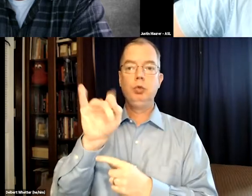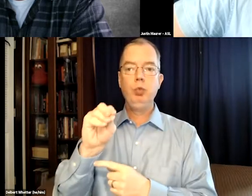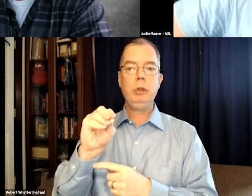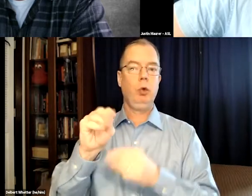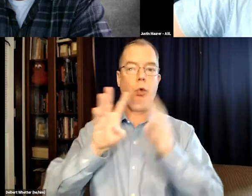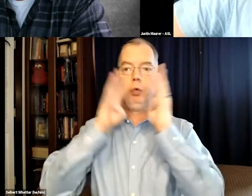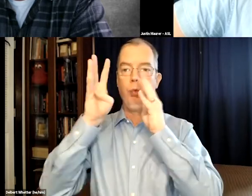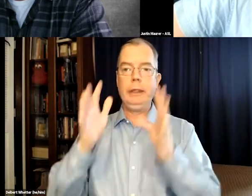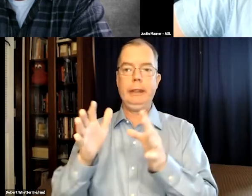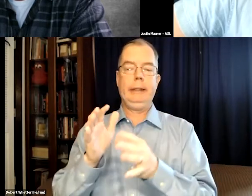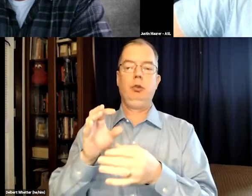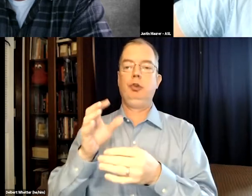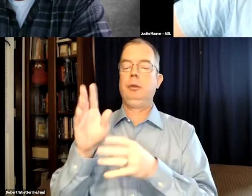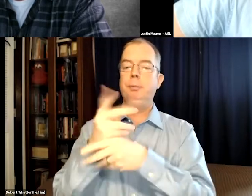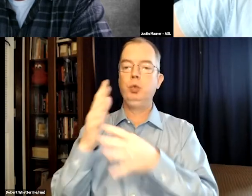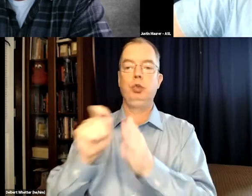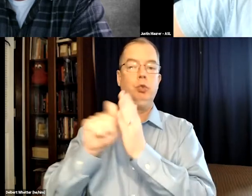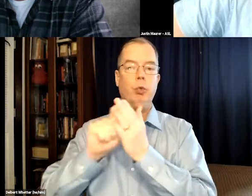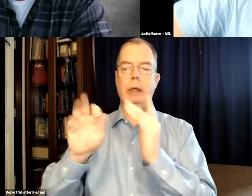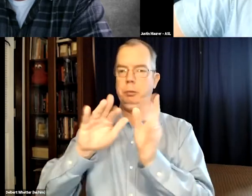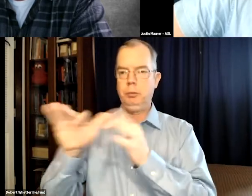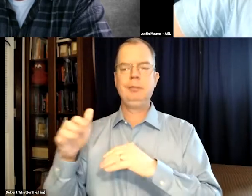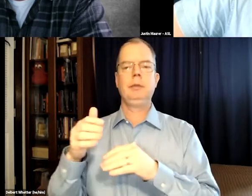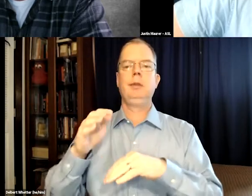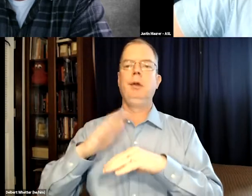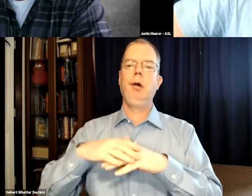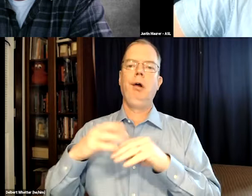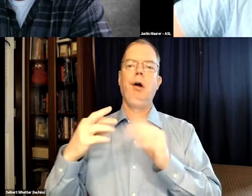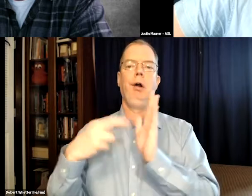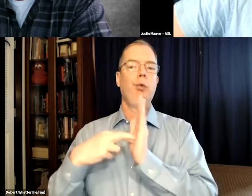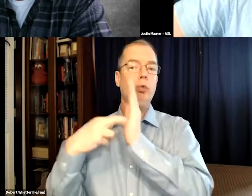with Hollywood Studios and creators, producers, writers, and so on,